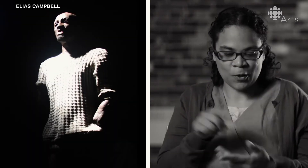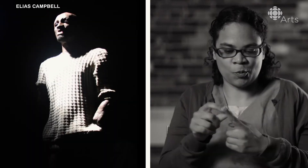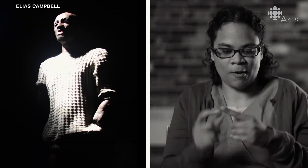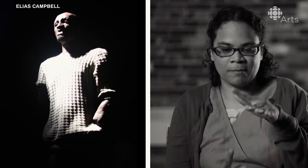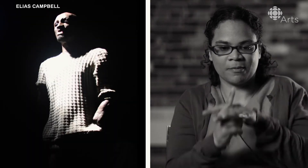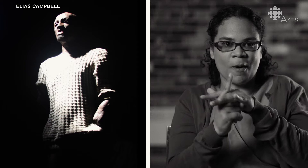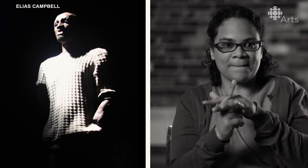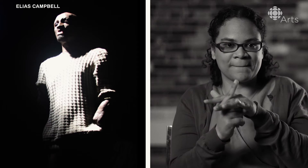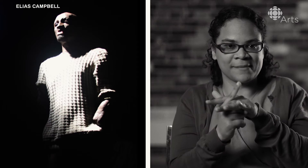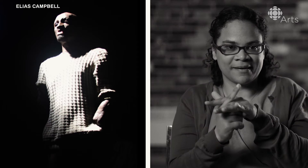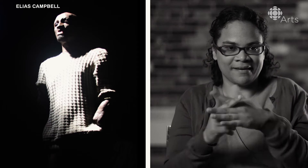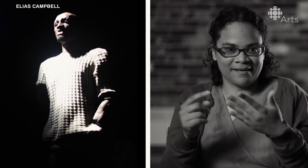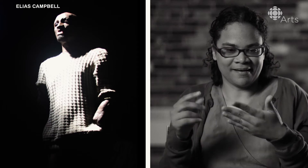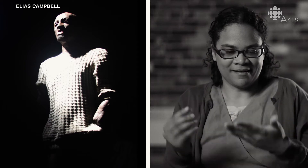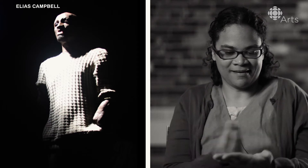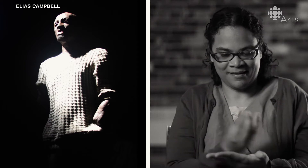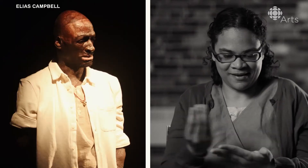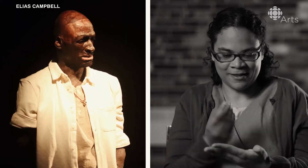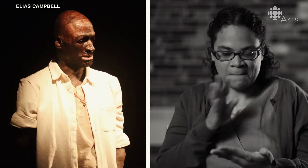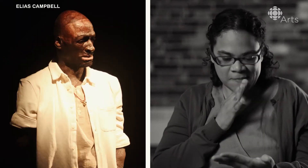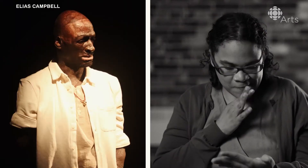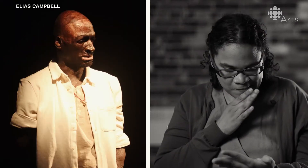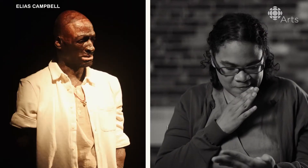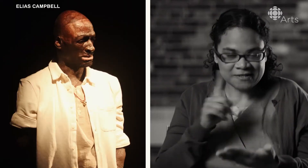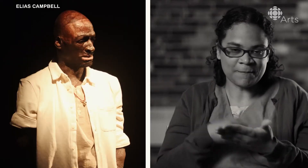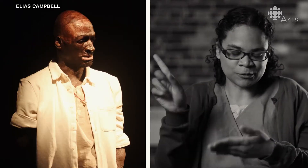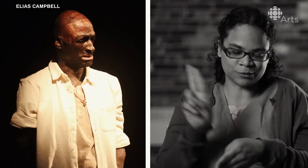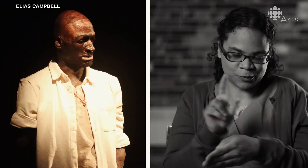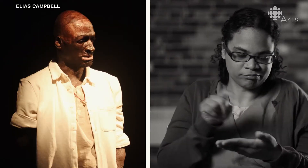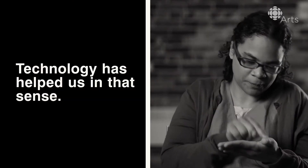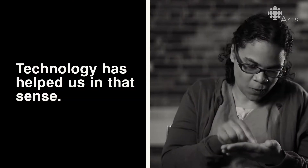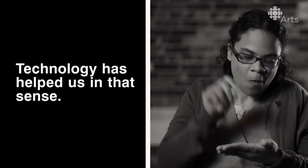So he has voice to text on his iPad. So he'll speak to it, and a message will come up. Sometimes he types, either.